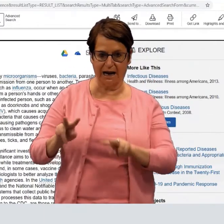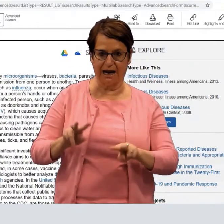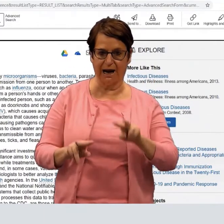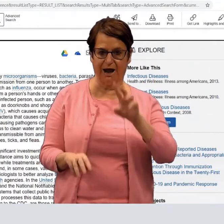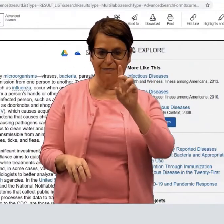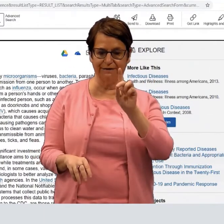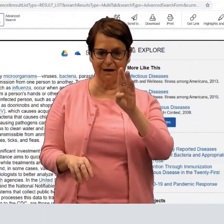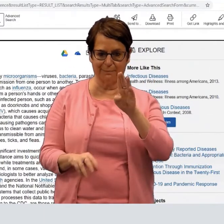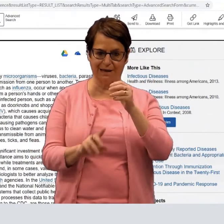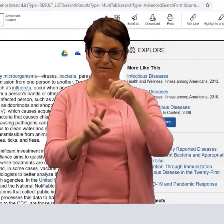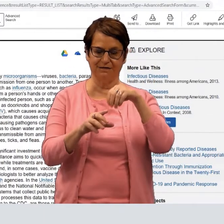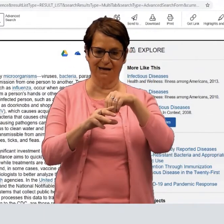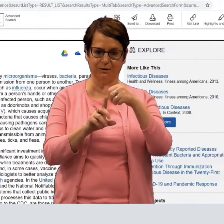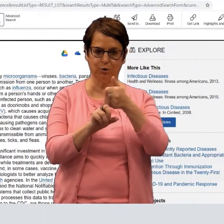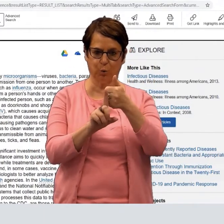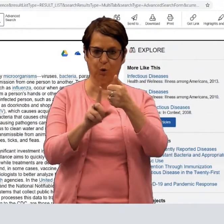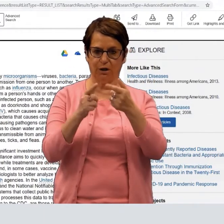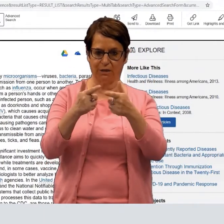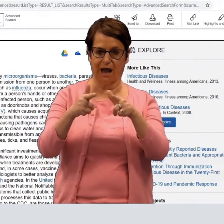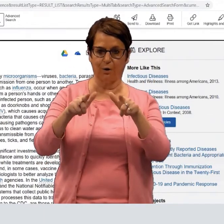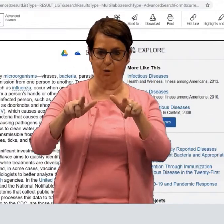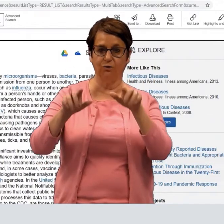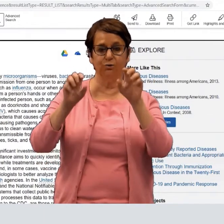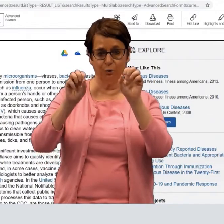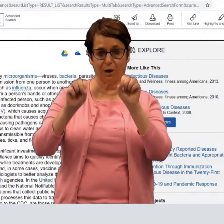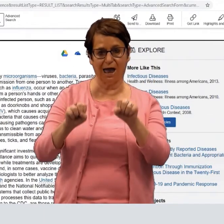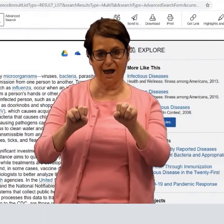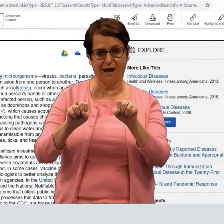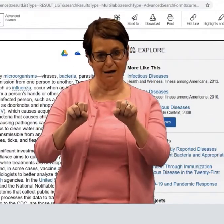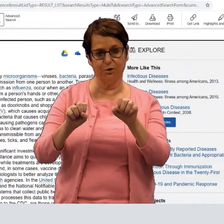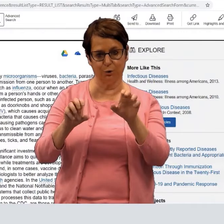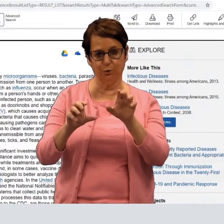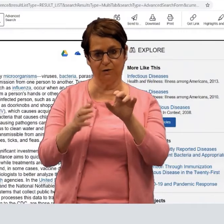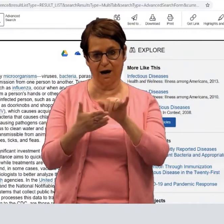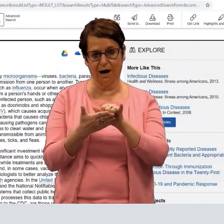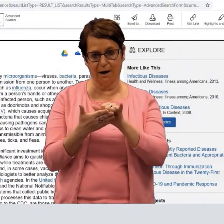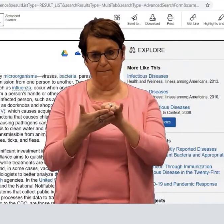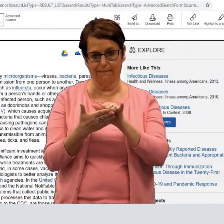Suppose you want to set up the language for viewing the database. You can do that.